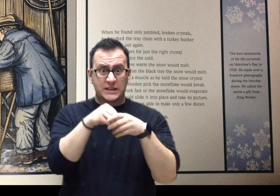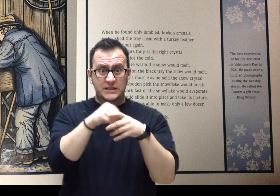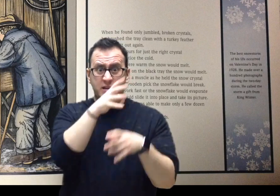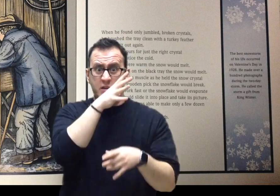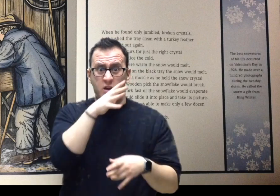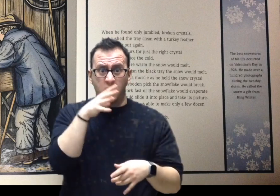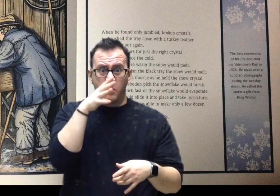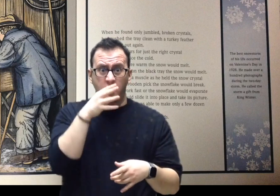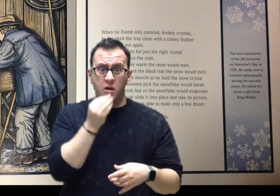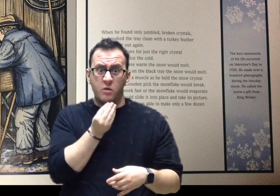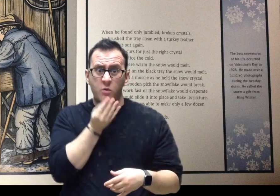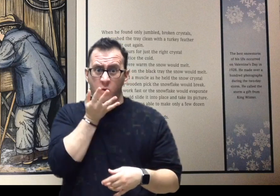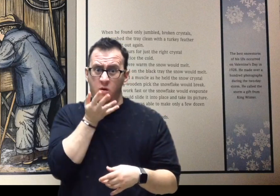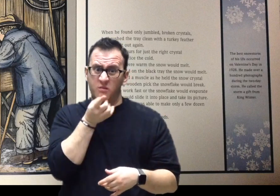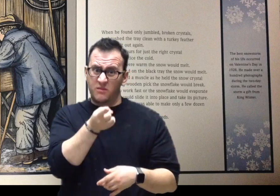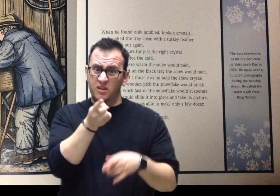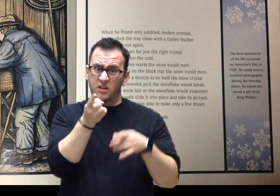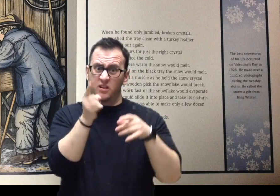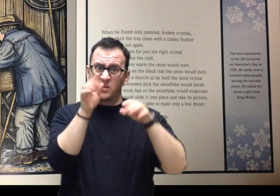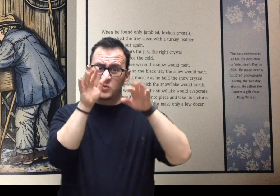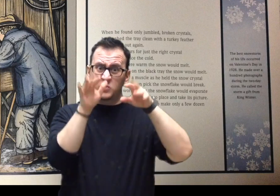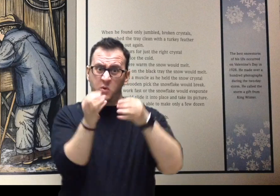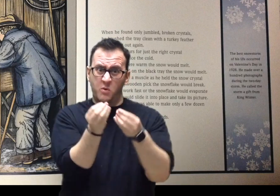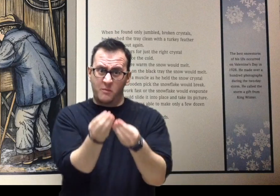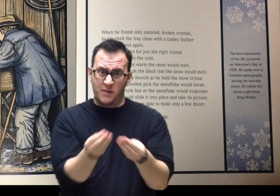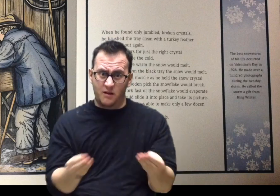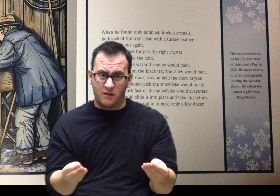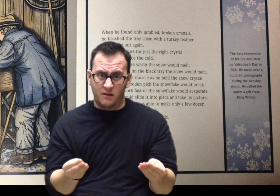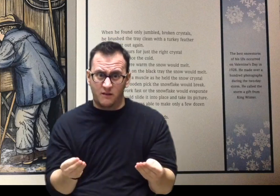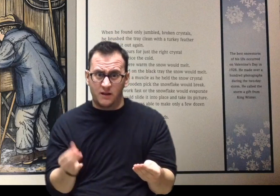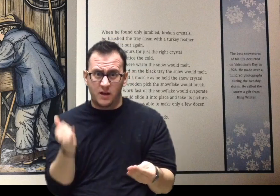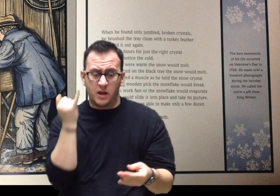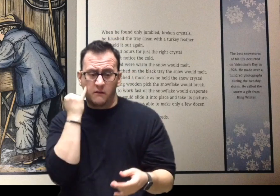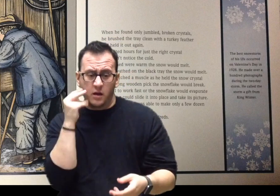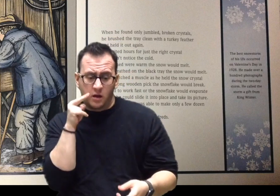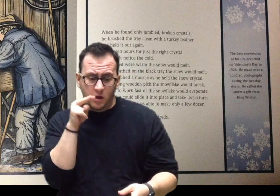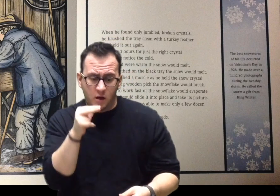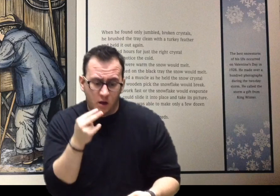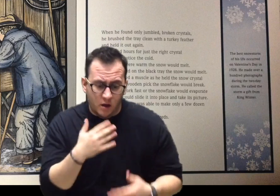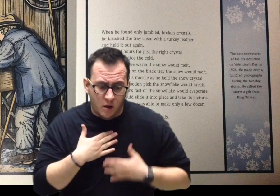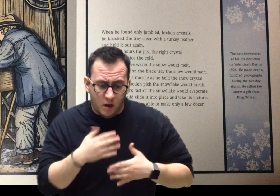Some winters he was able to make only a few dozen good pictures. Some winters he could make hundreds.